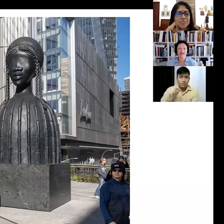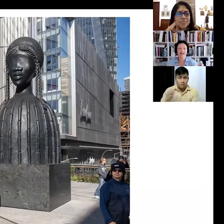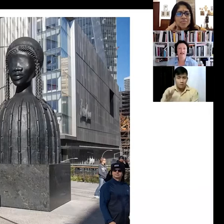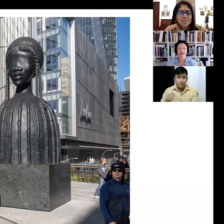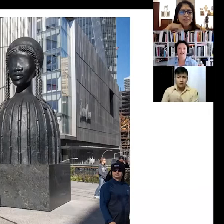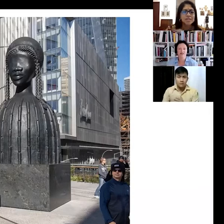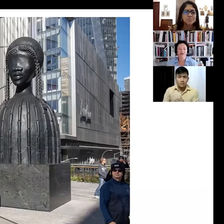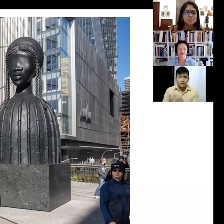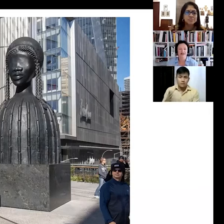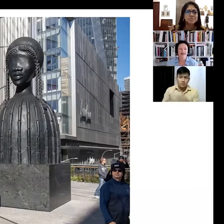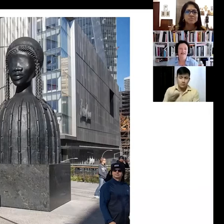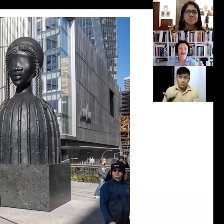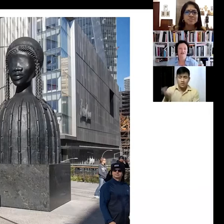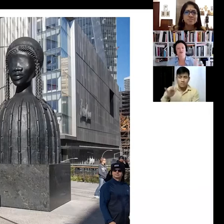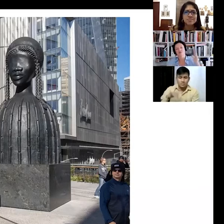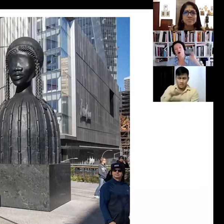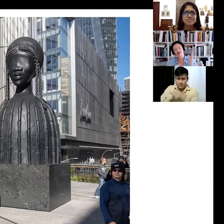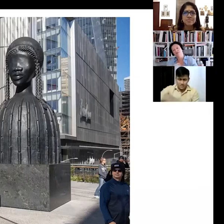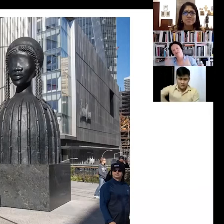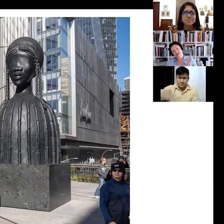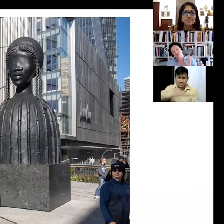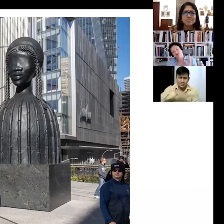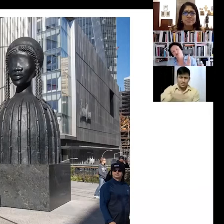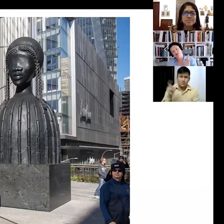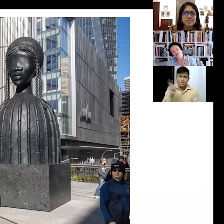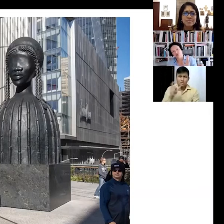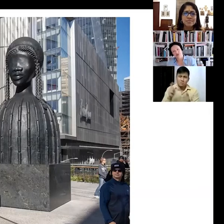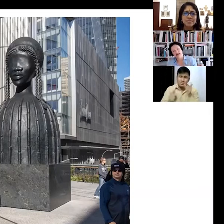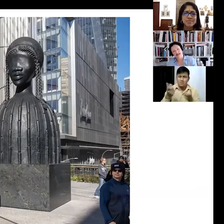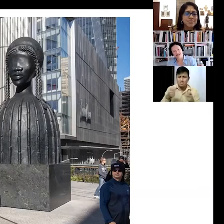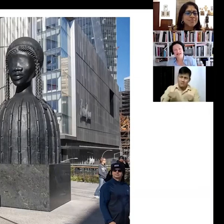is rather different. So instead of just walking because that's what you usually do... in behind